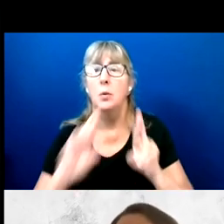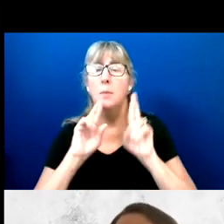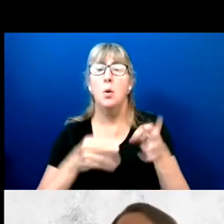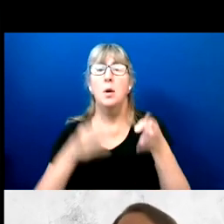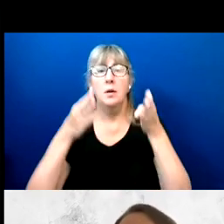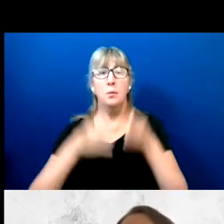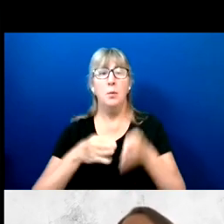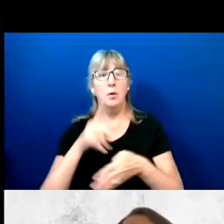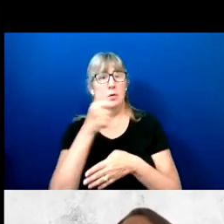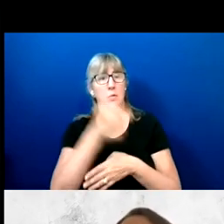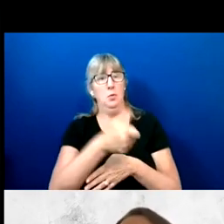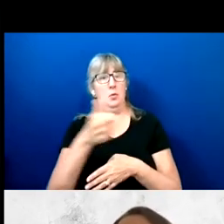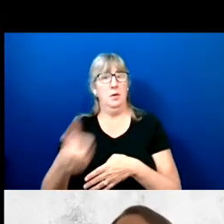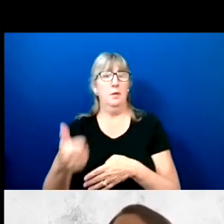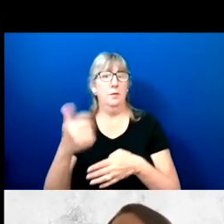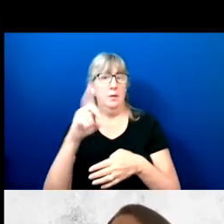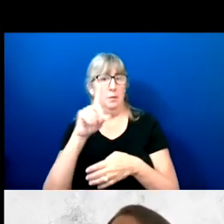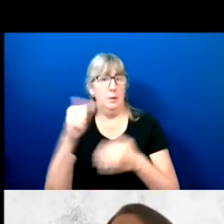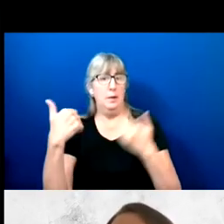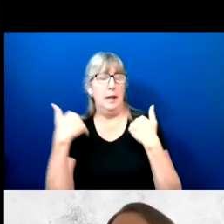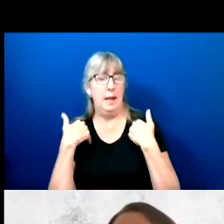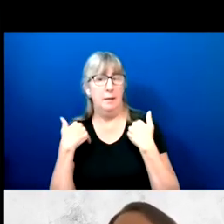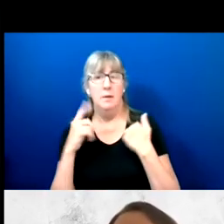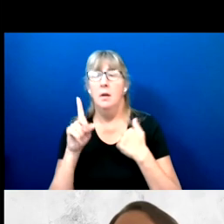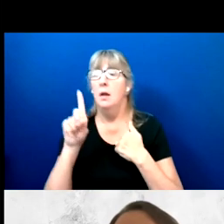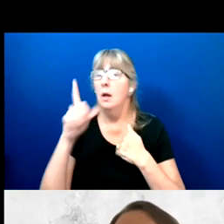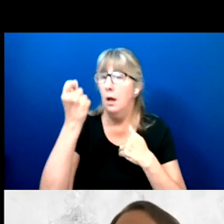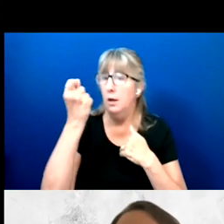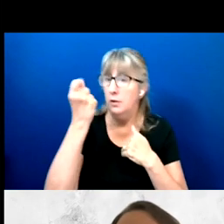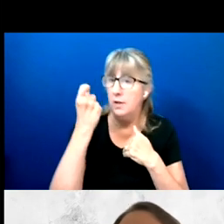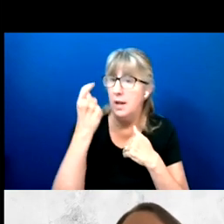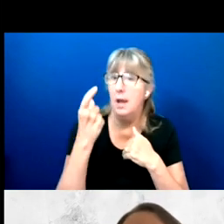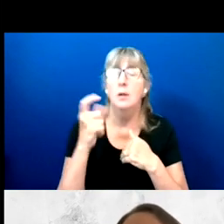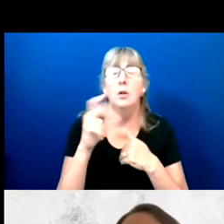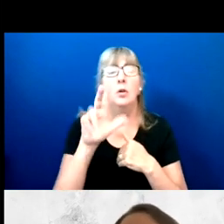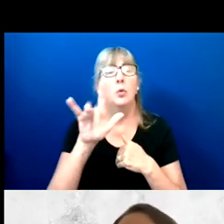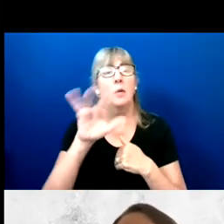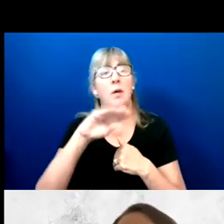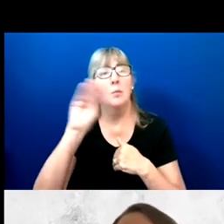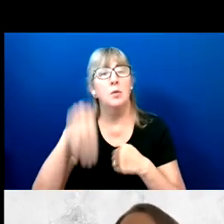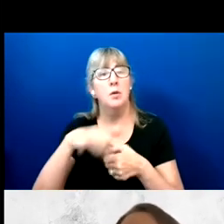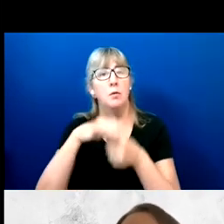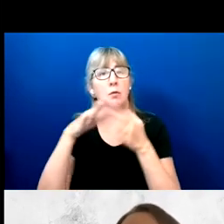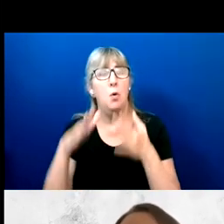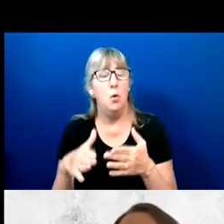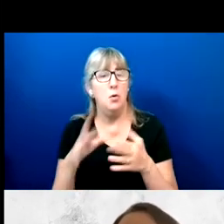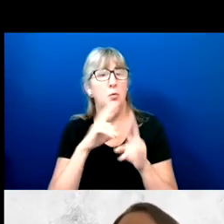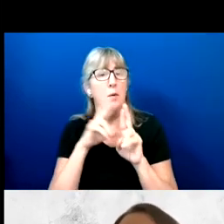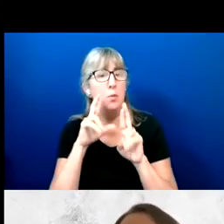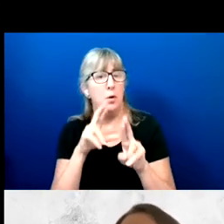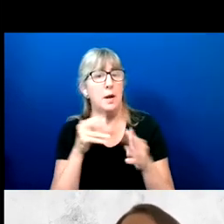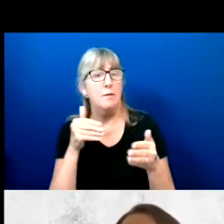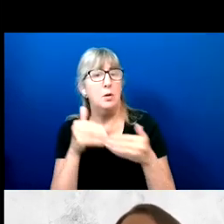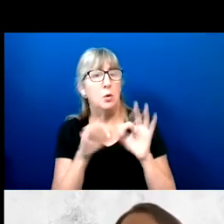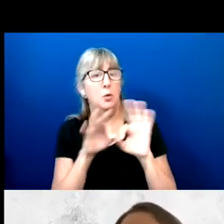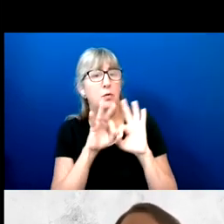However, in additional 25% of voters reported having a close family member who is disabled.